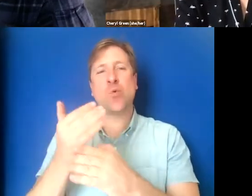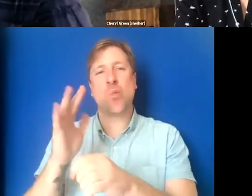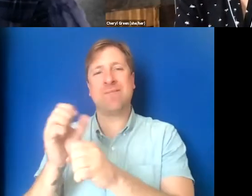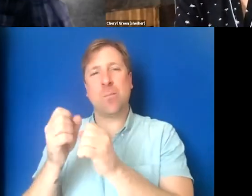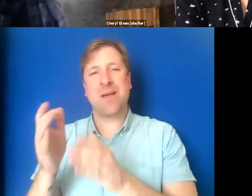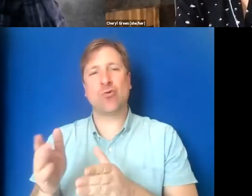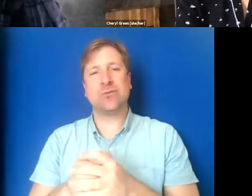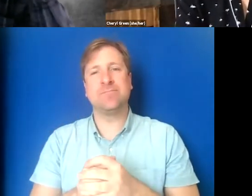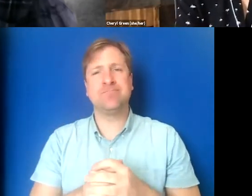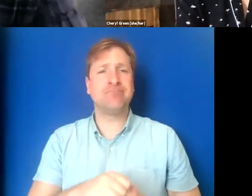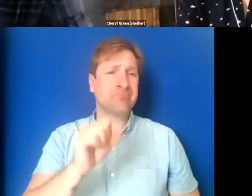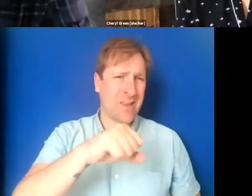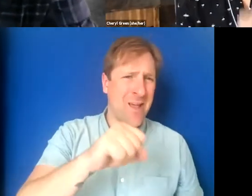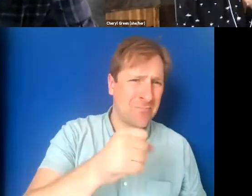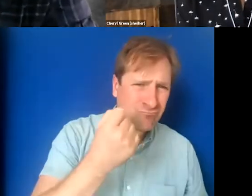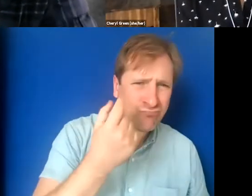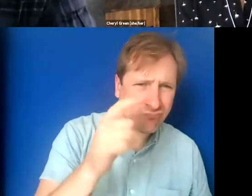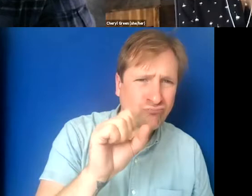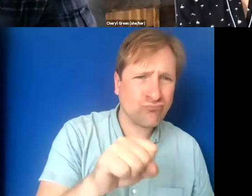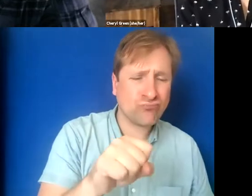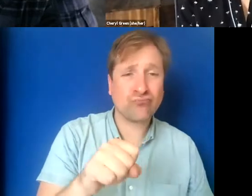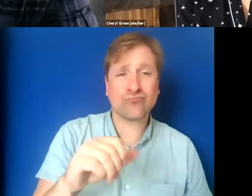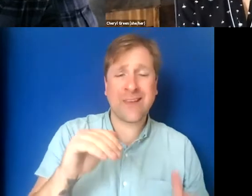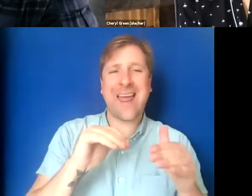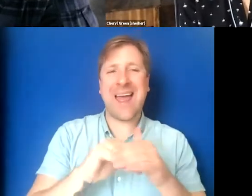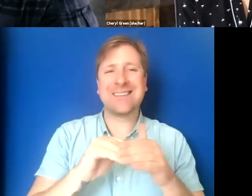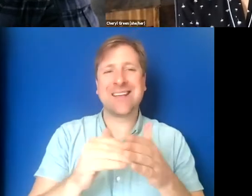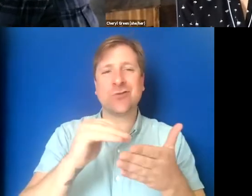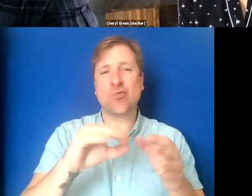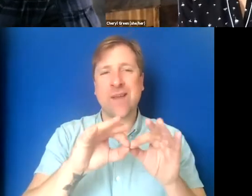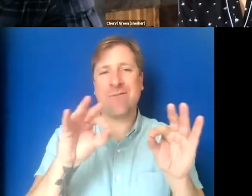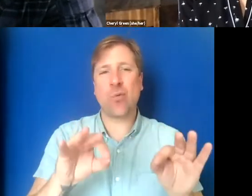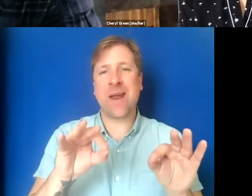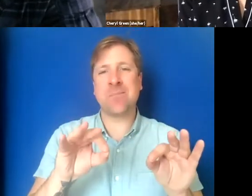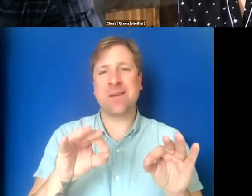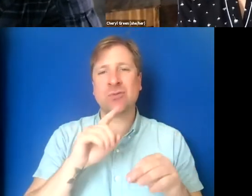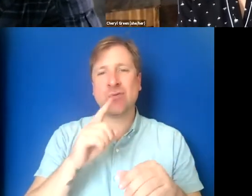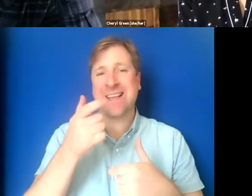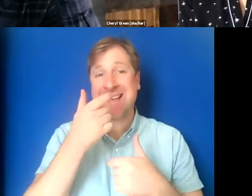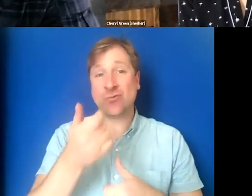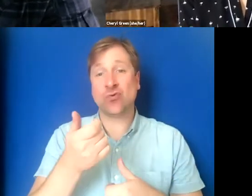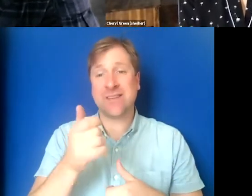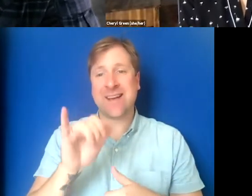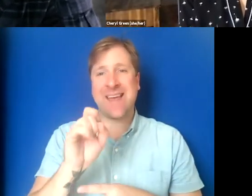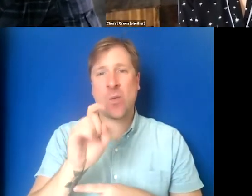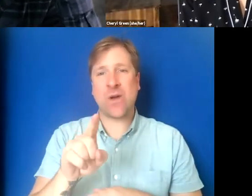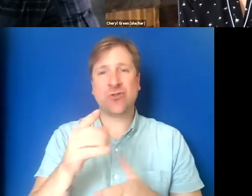Yeah. Access Reframed is very much interested in this question of funding.